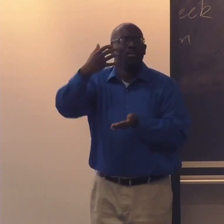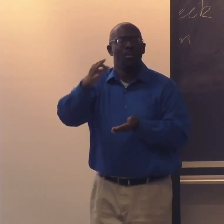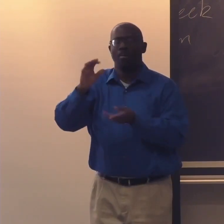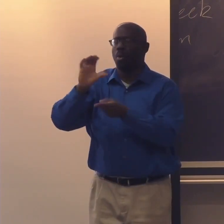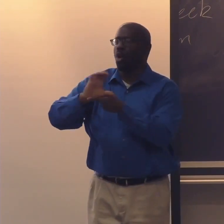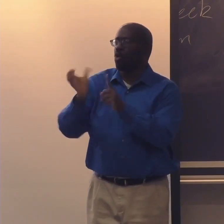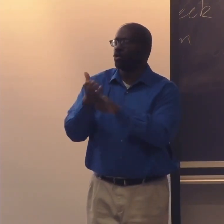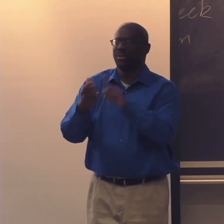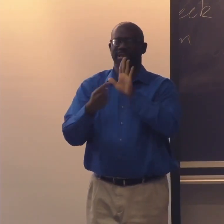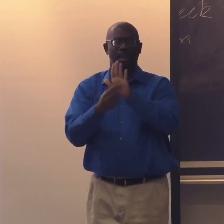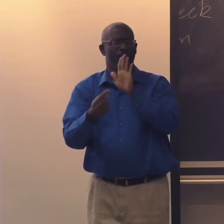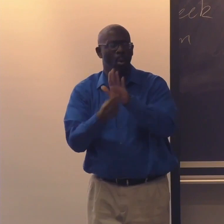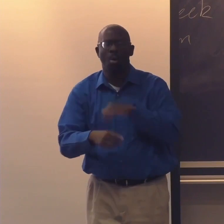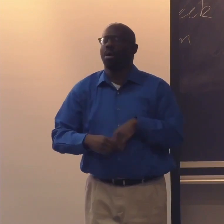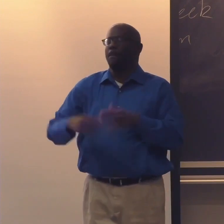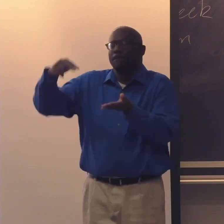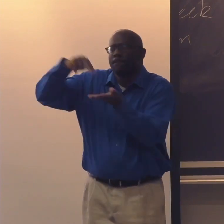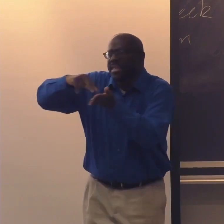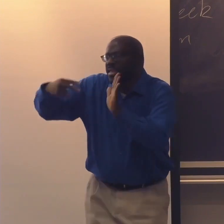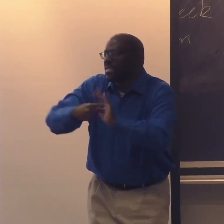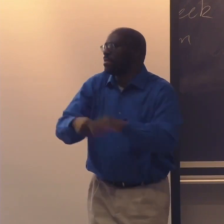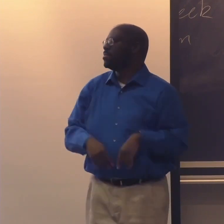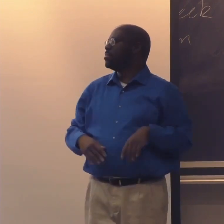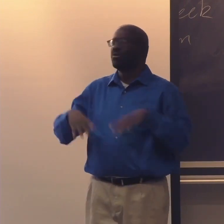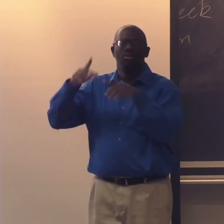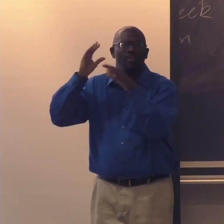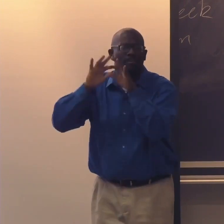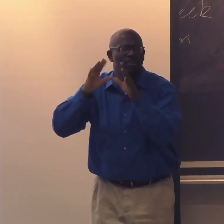which is an amazing depiction of culture